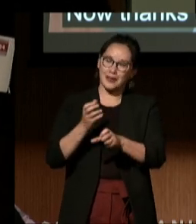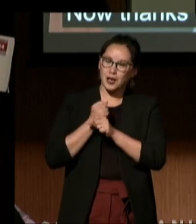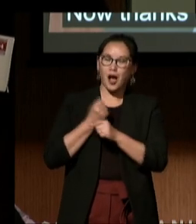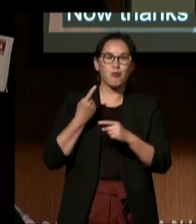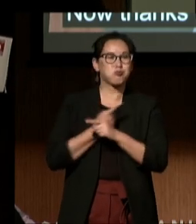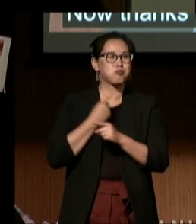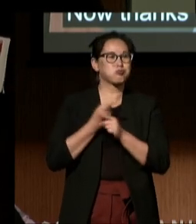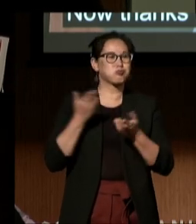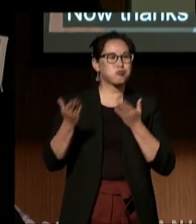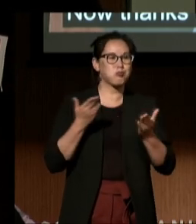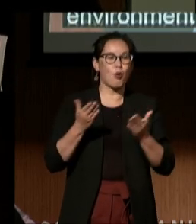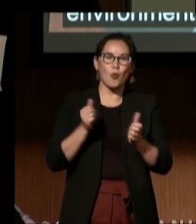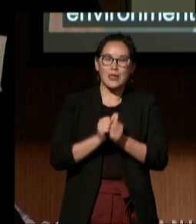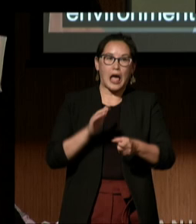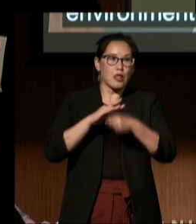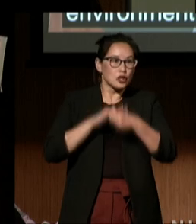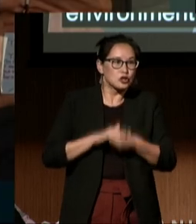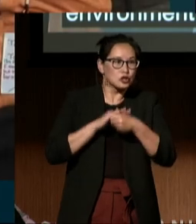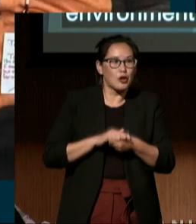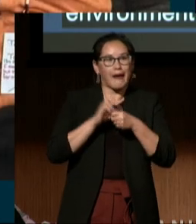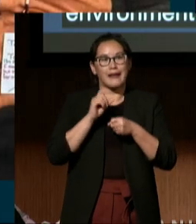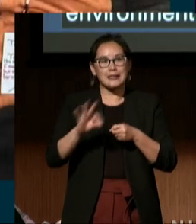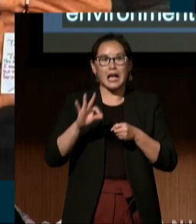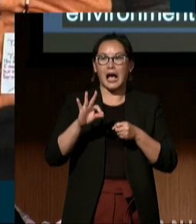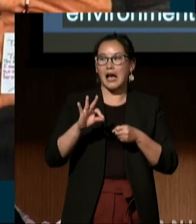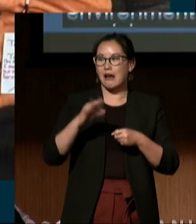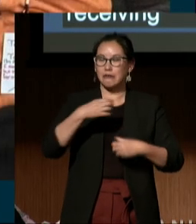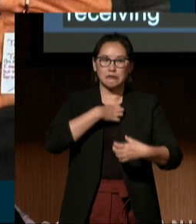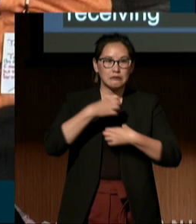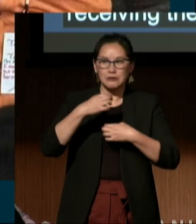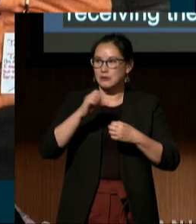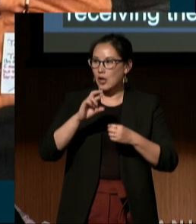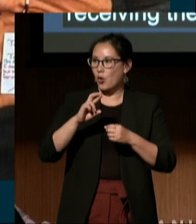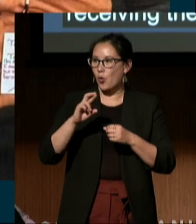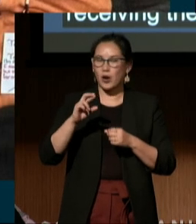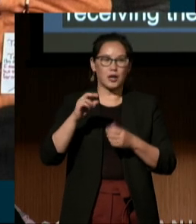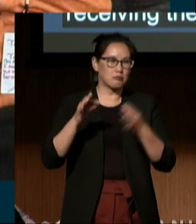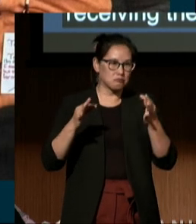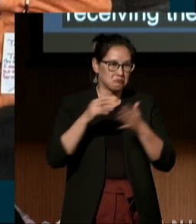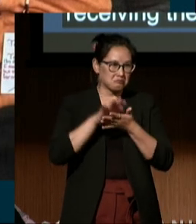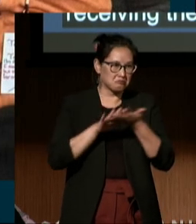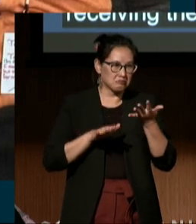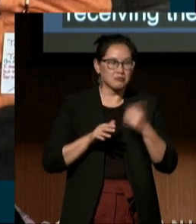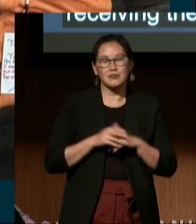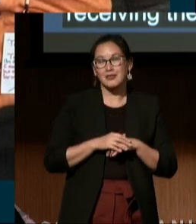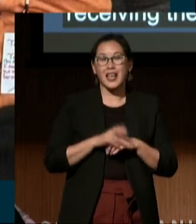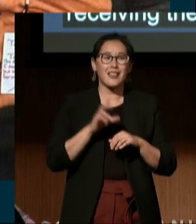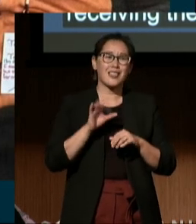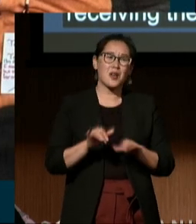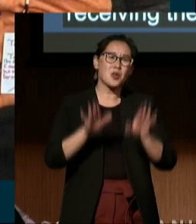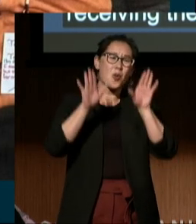without the stress of hearings or complaints. This is an incredible relief for our family.